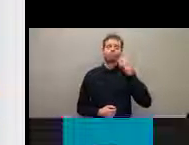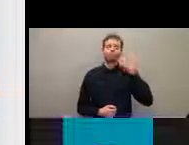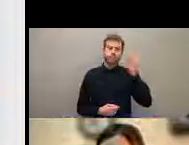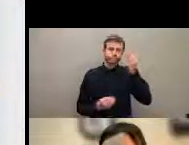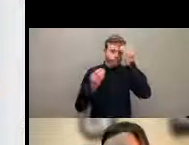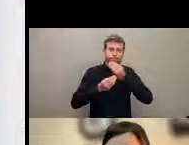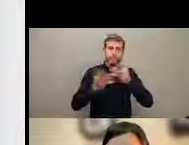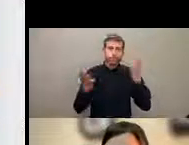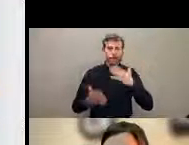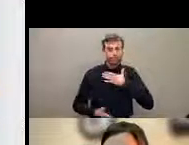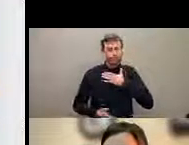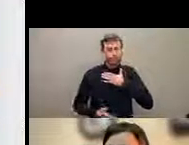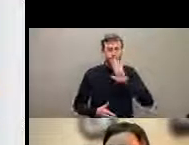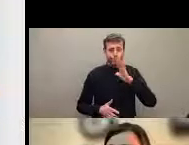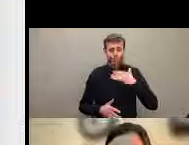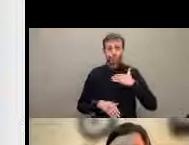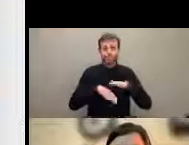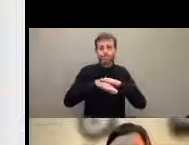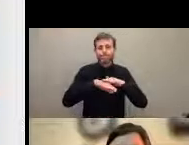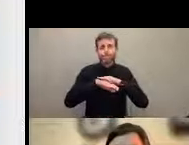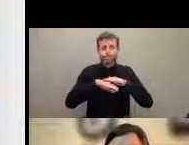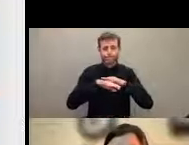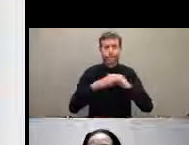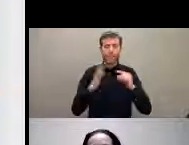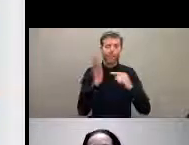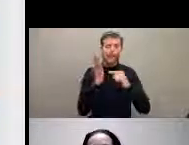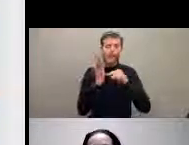some throat problems since yesterday. So thank you to all of